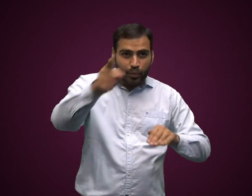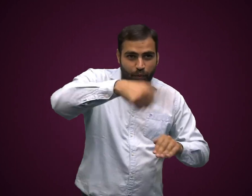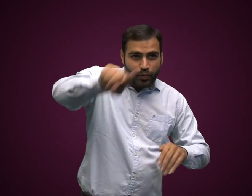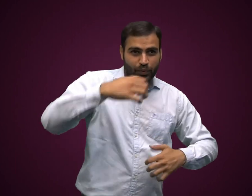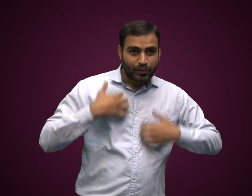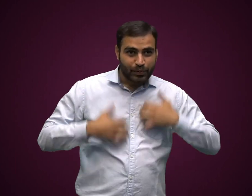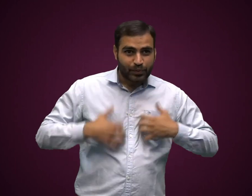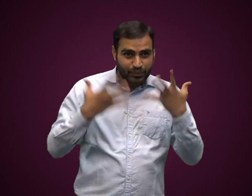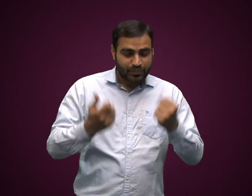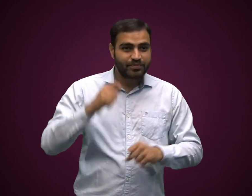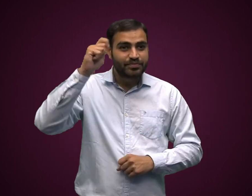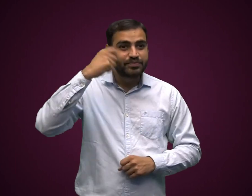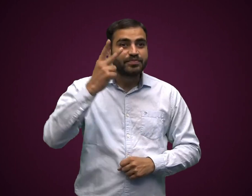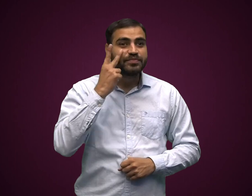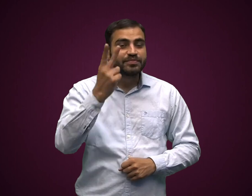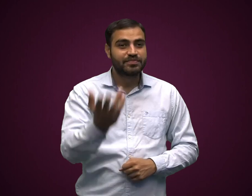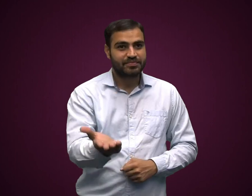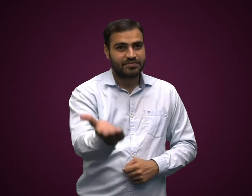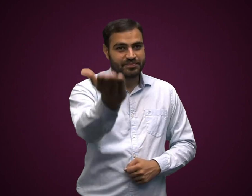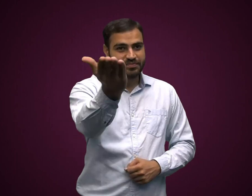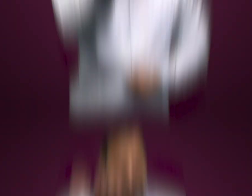Children if you are interested to know how to make this then watch this video.